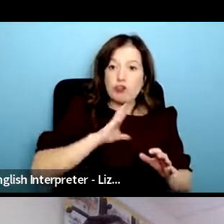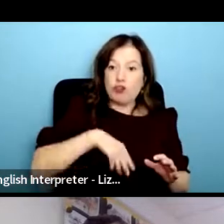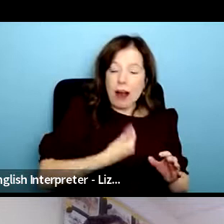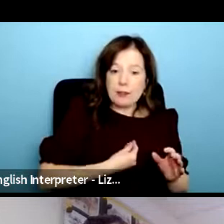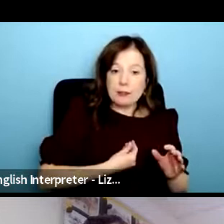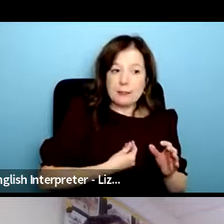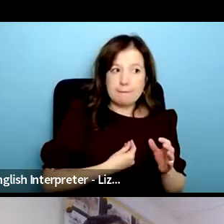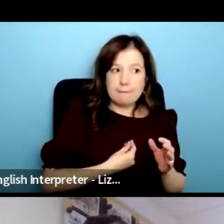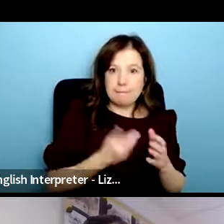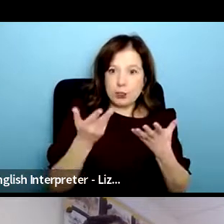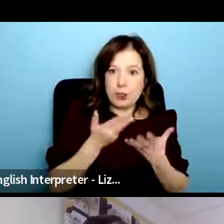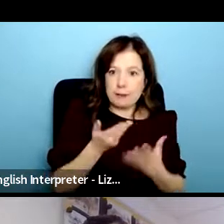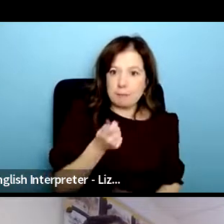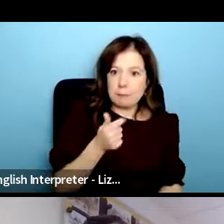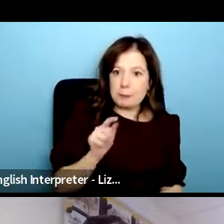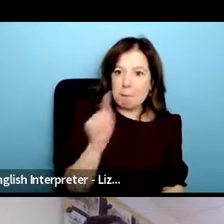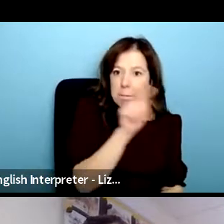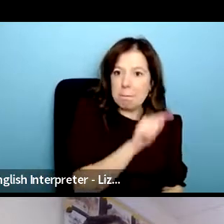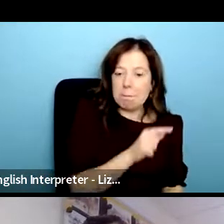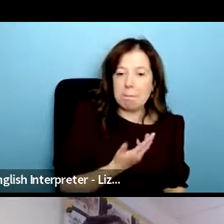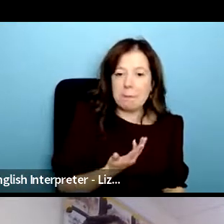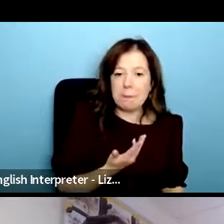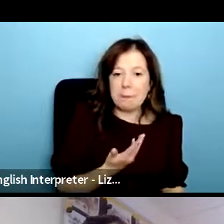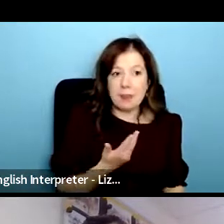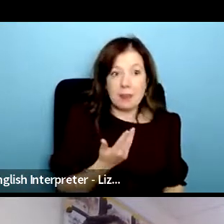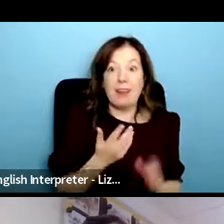queer and trans people but then particularly people of color so there are some lgbt